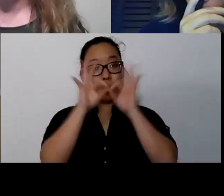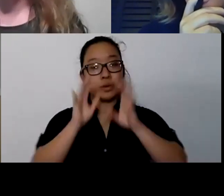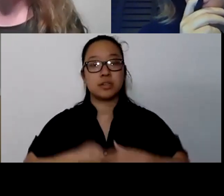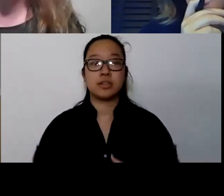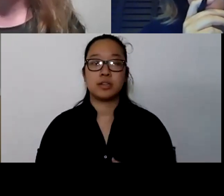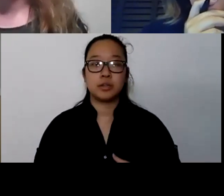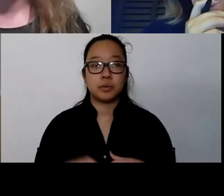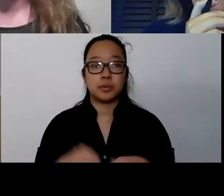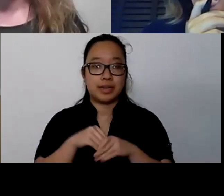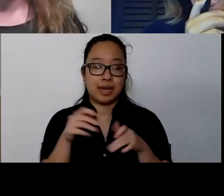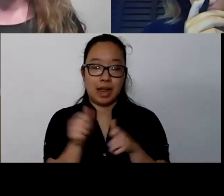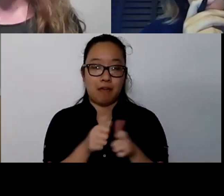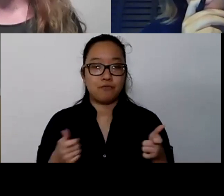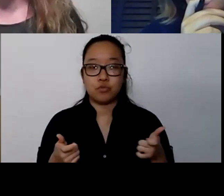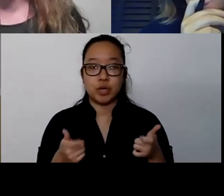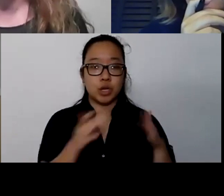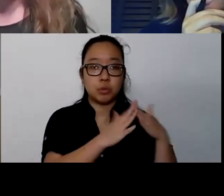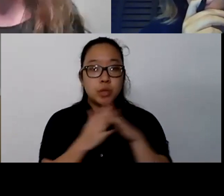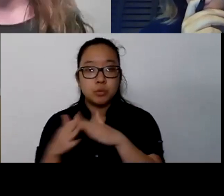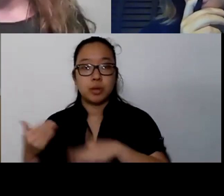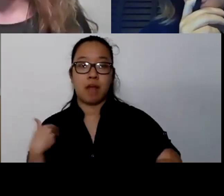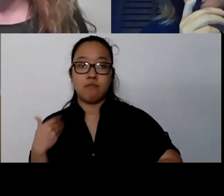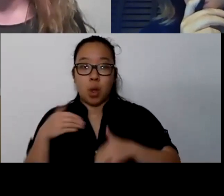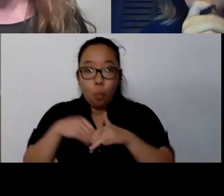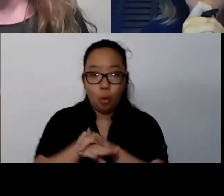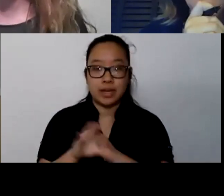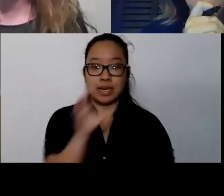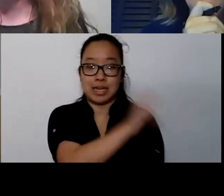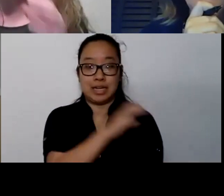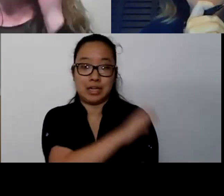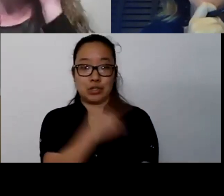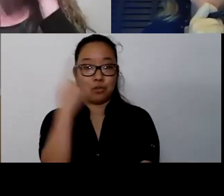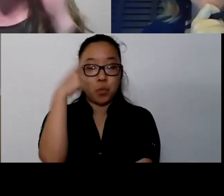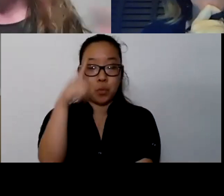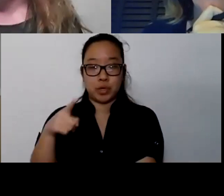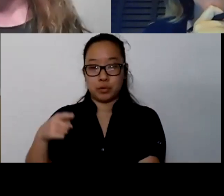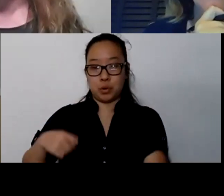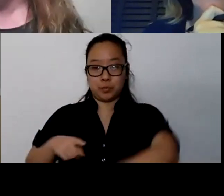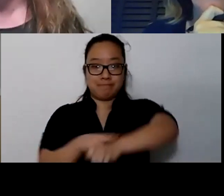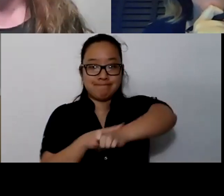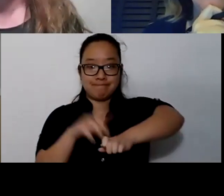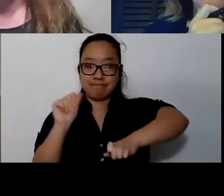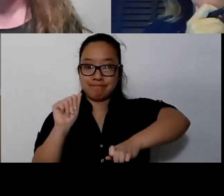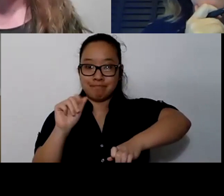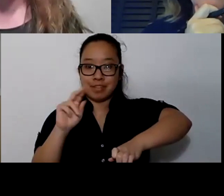We have walk-in clinics for spraining your ankle (chuckles) in many corners. So this is kind of the same thing.